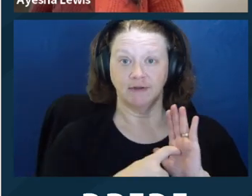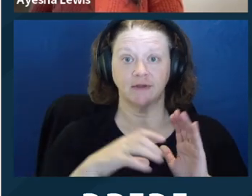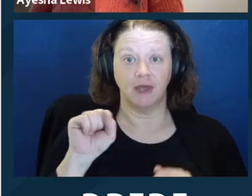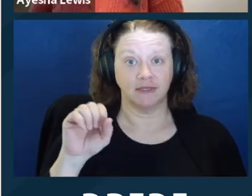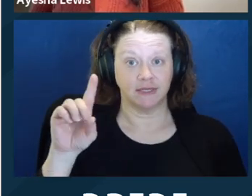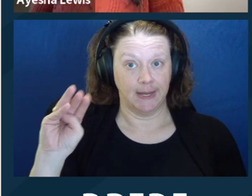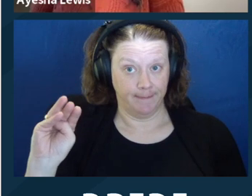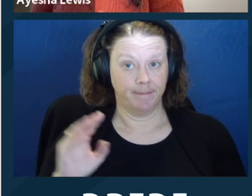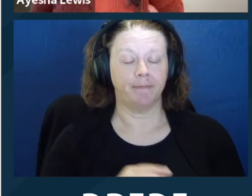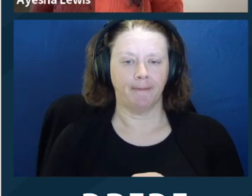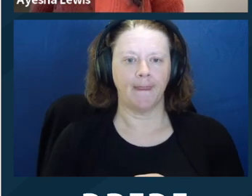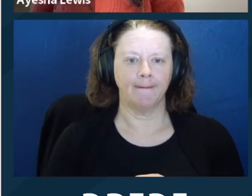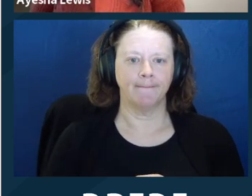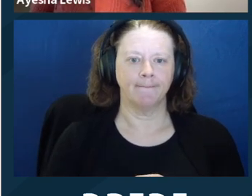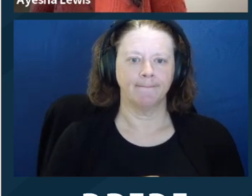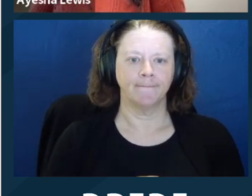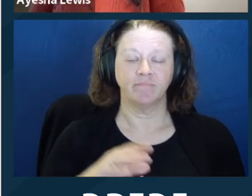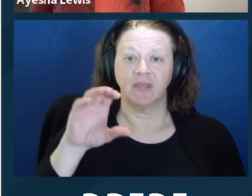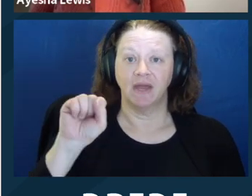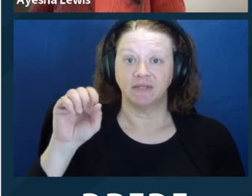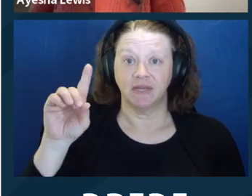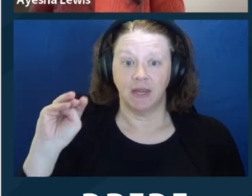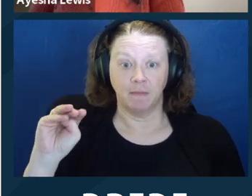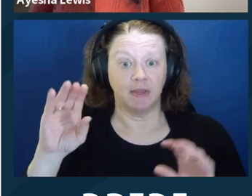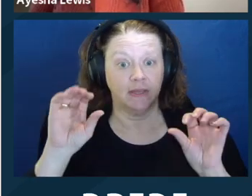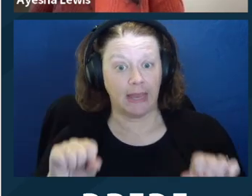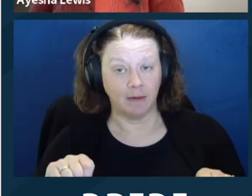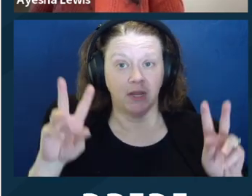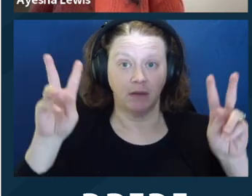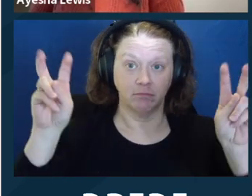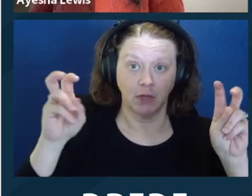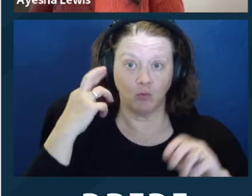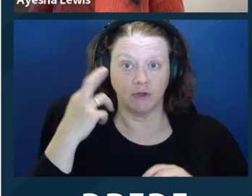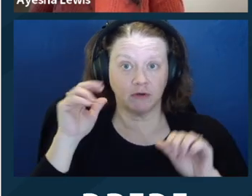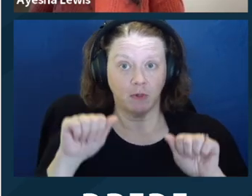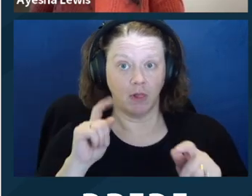accommodation, which is, as Claudia mentioned, a change to standard practice to ensure that